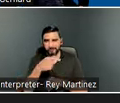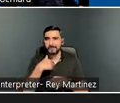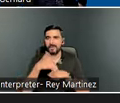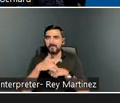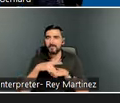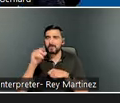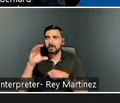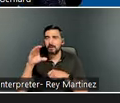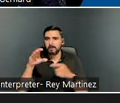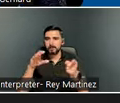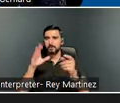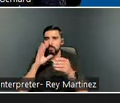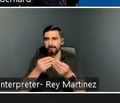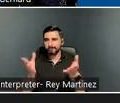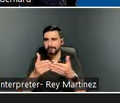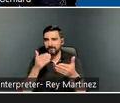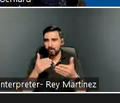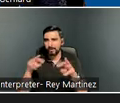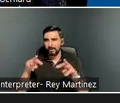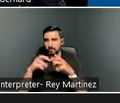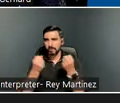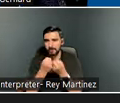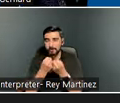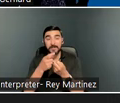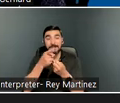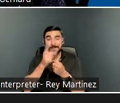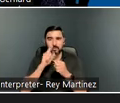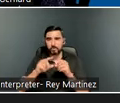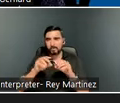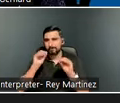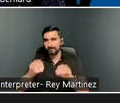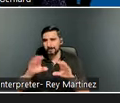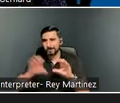webinar. and staff will also be putting them in the chat. You can also access